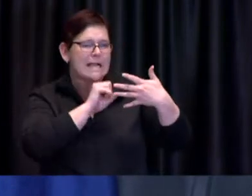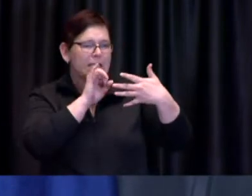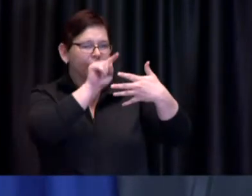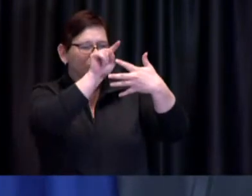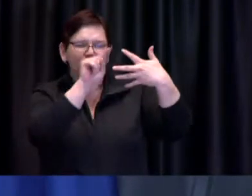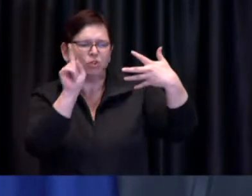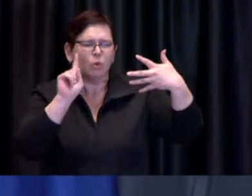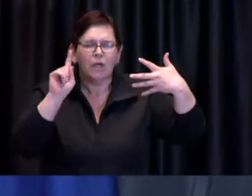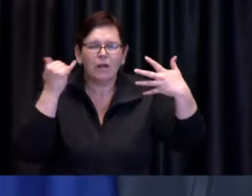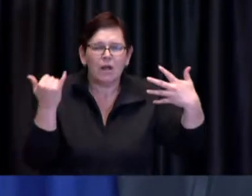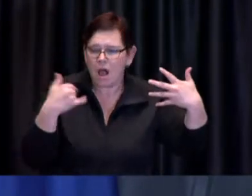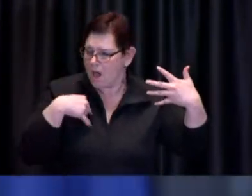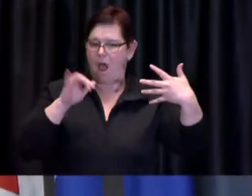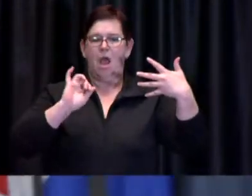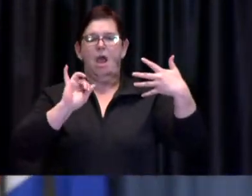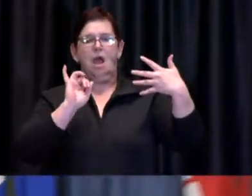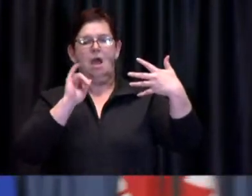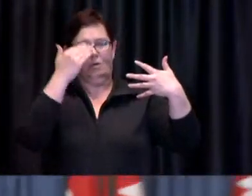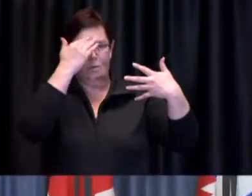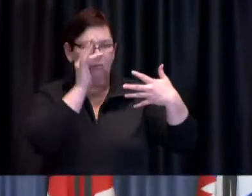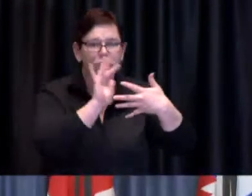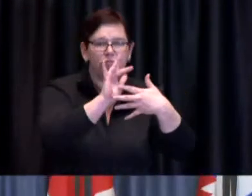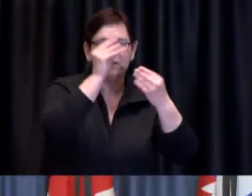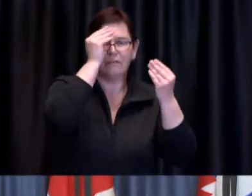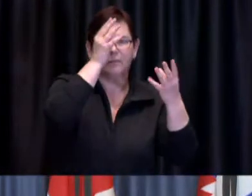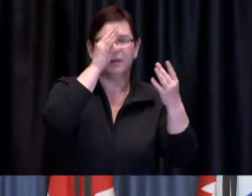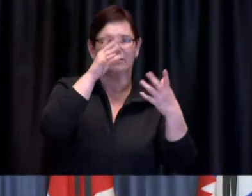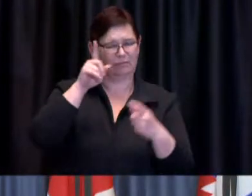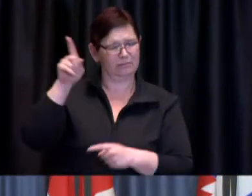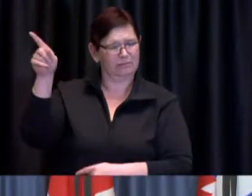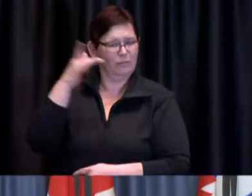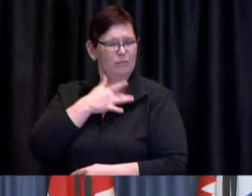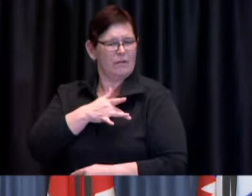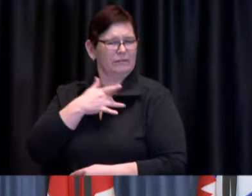Lawvin: Thank you Francine next up we have Maleeha Sheikh from City News go ahead.